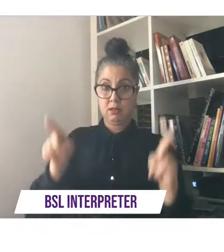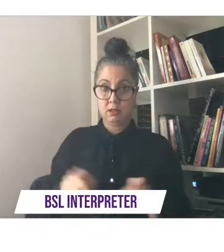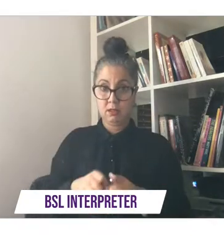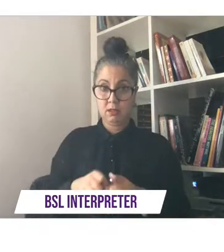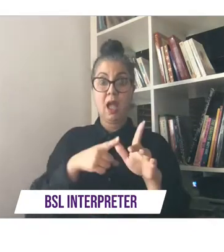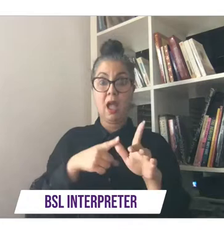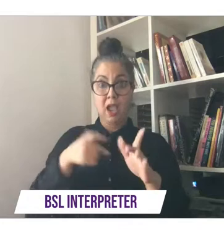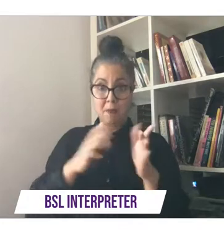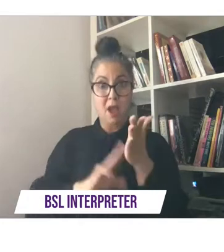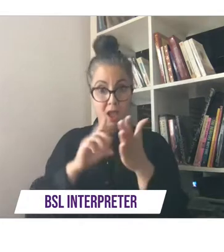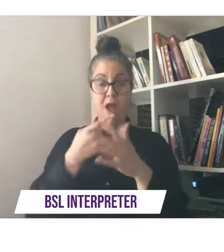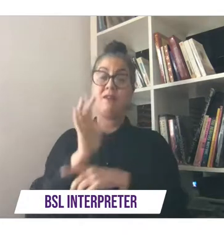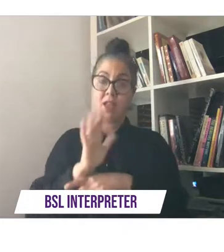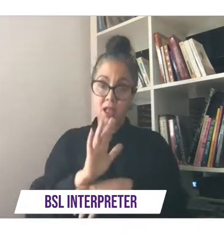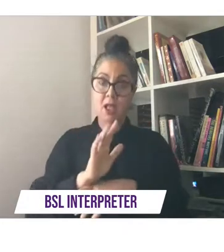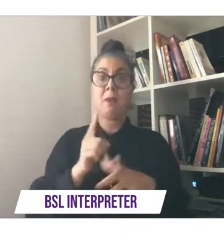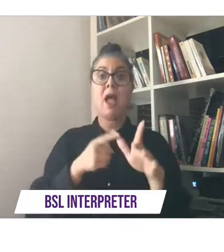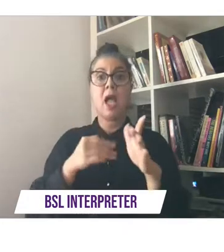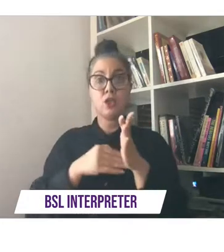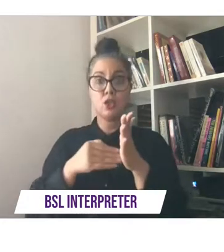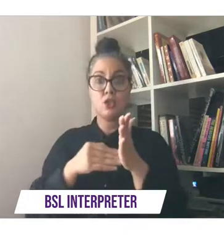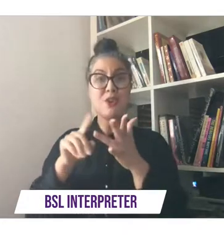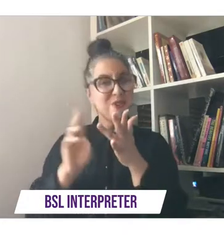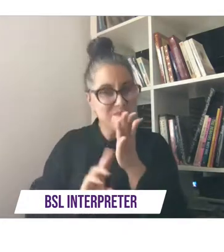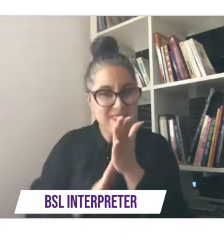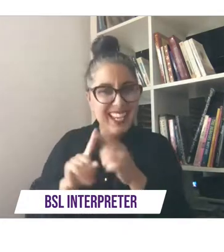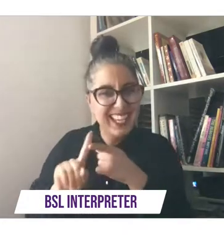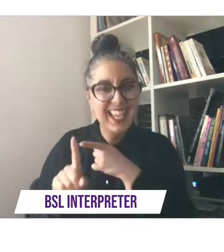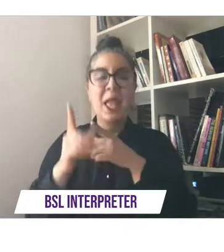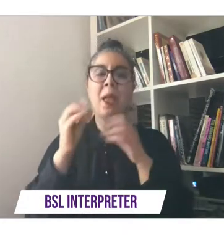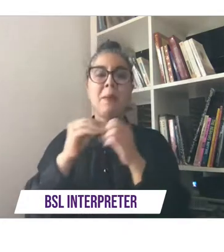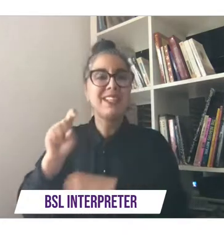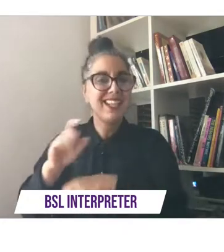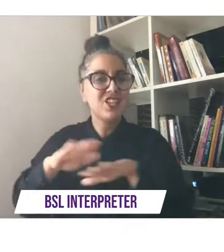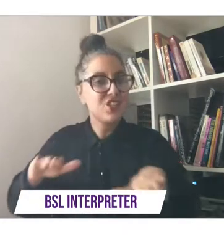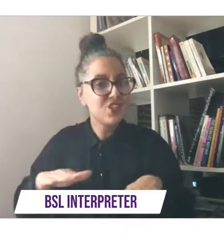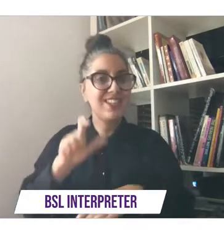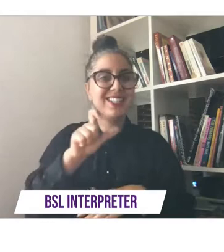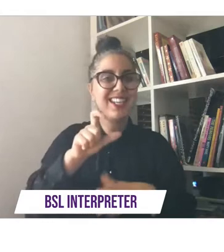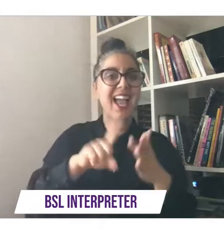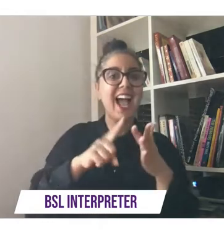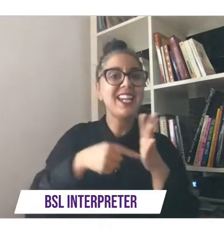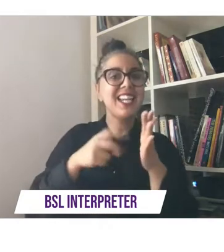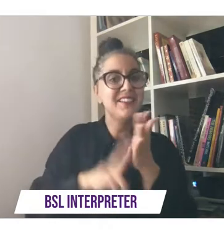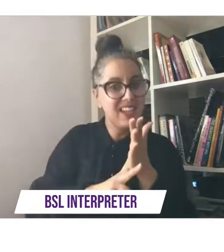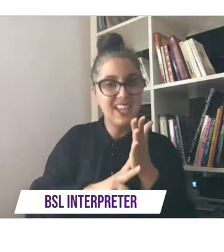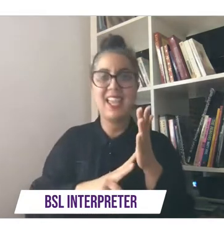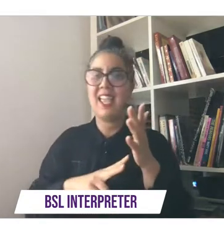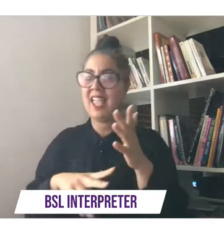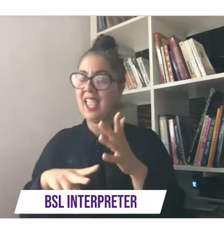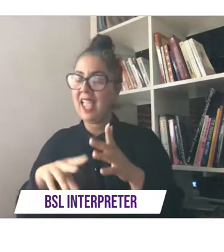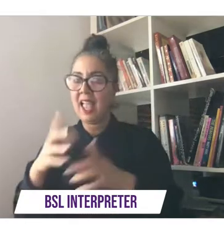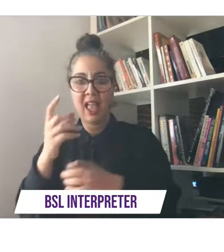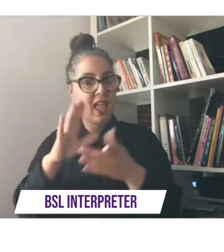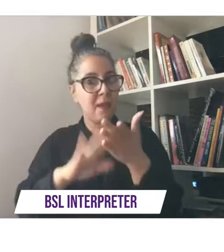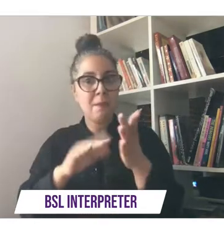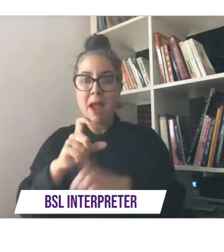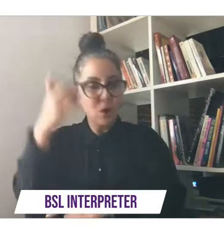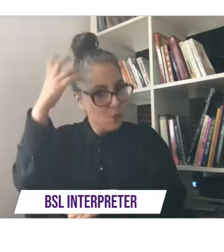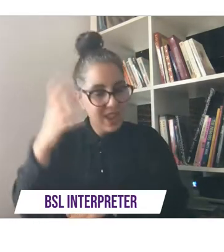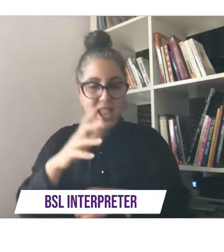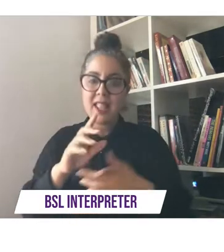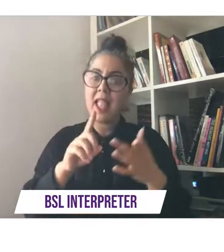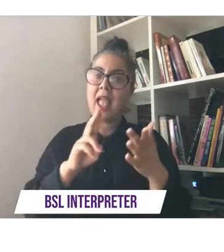azumi bbc children's ci tv darryl mcqueen nbc universal the elf factory and zodiac kids